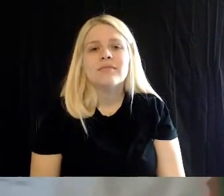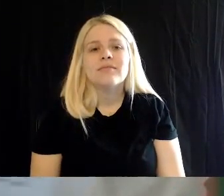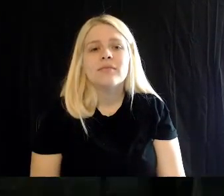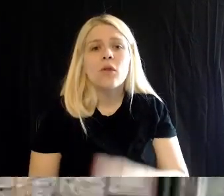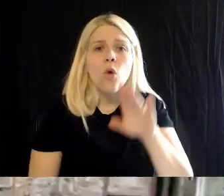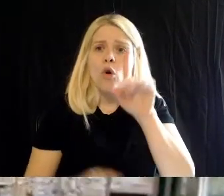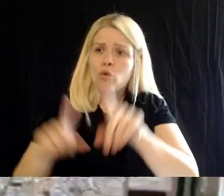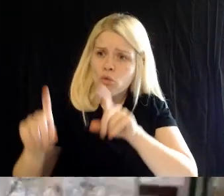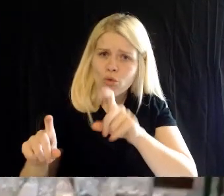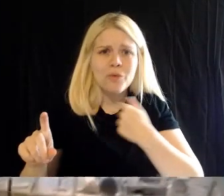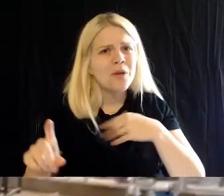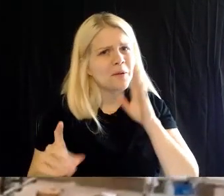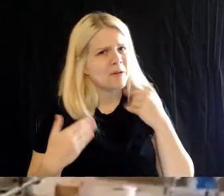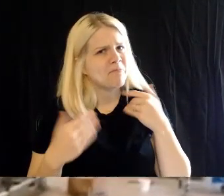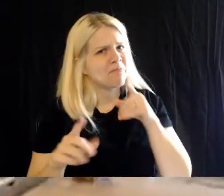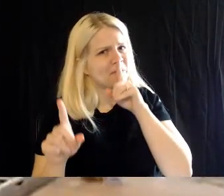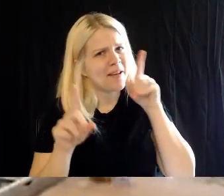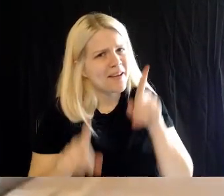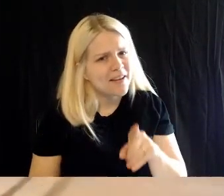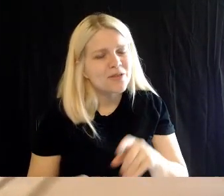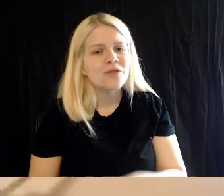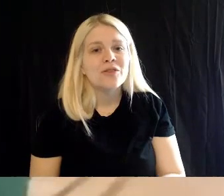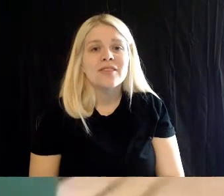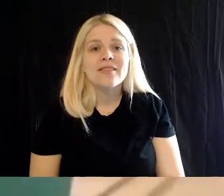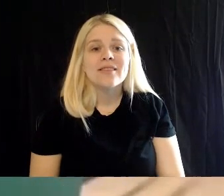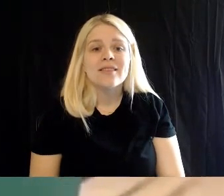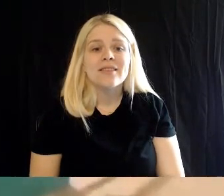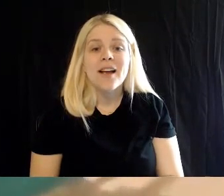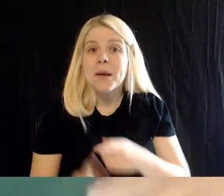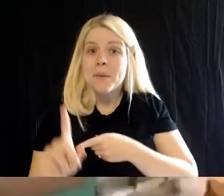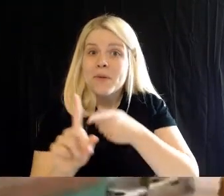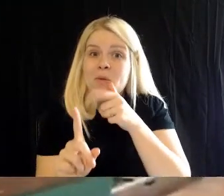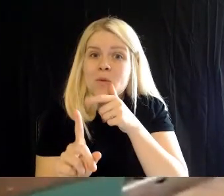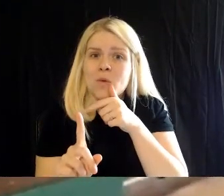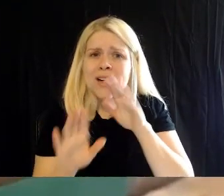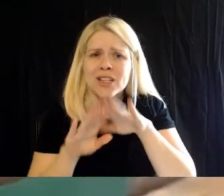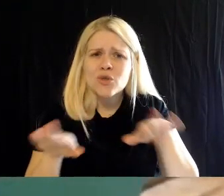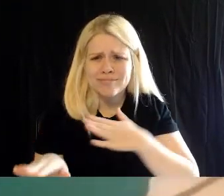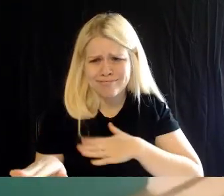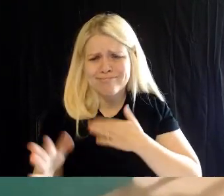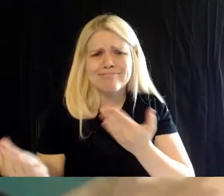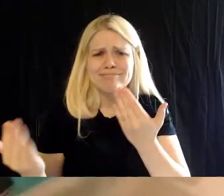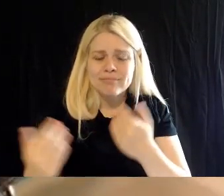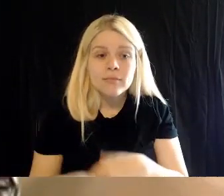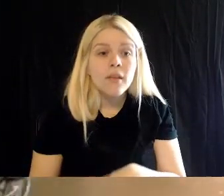especially hear from children. Also, don't forget to share this content, if you like